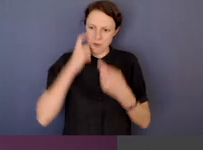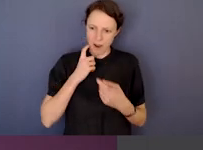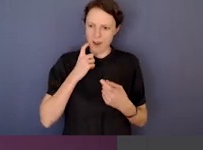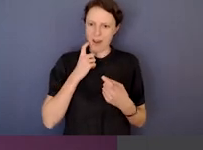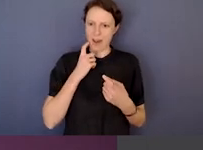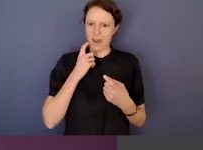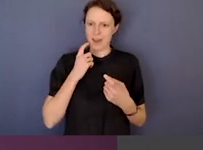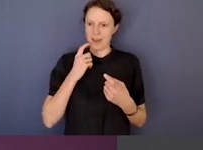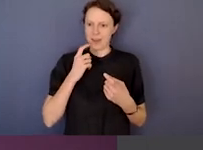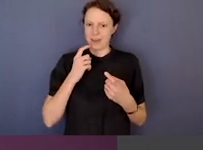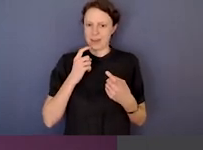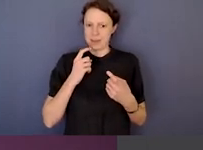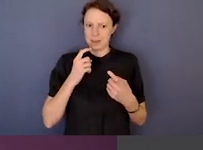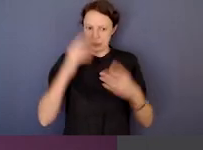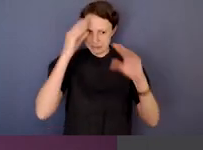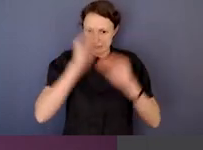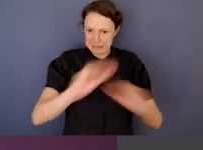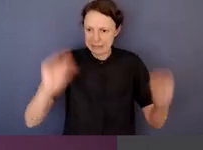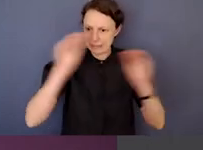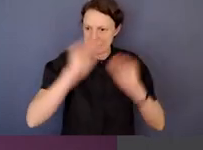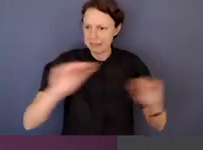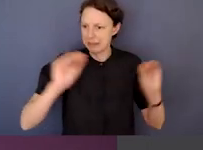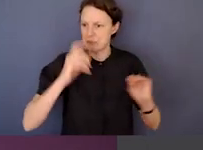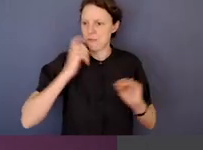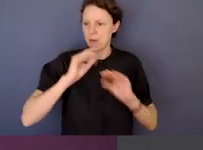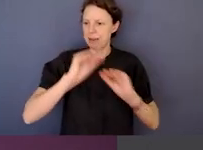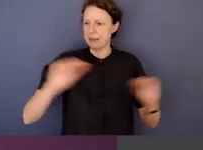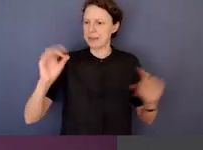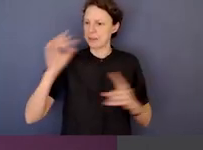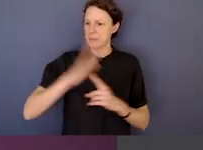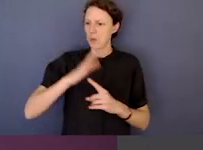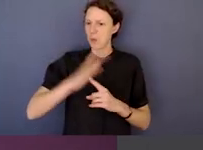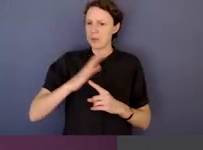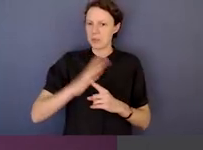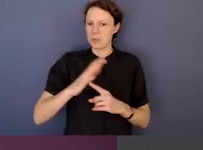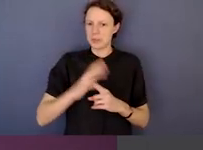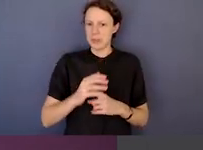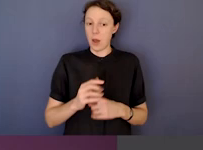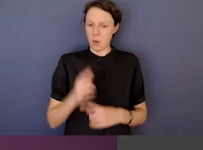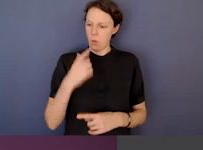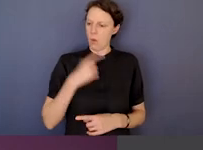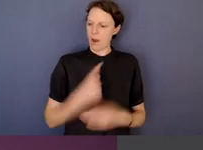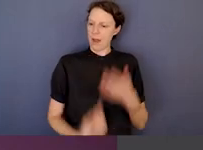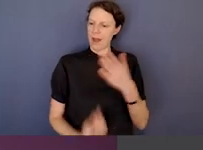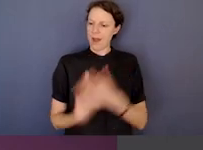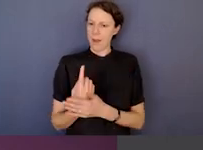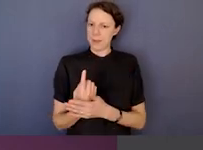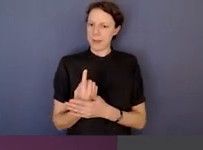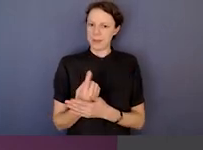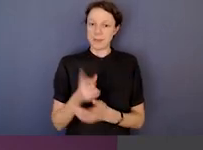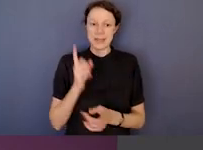like this where we do talk about those things. So why do they happen? Well, sometimes and not infrequently,